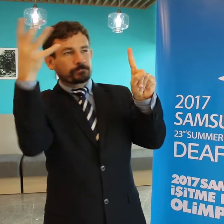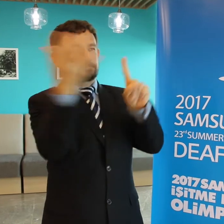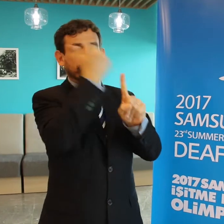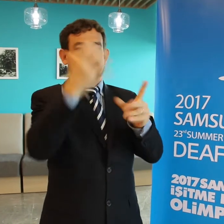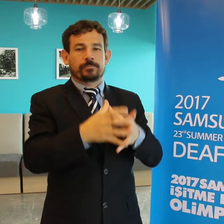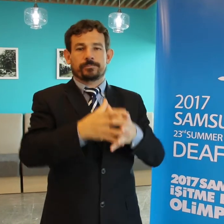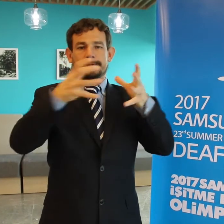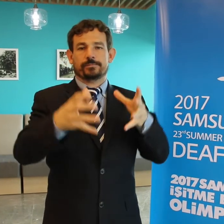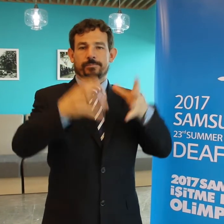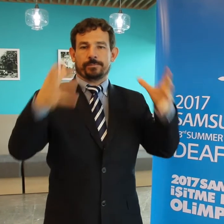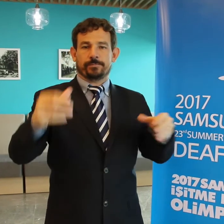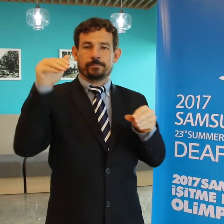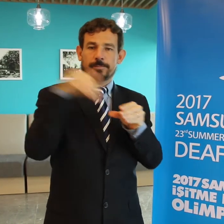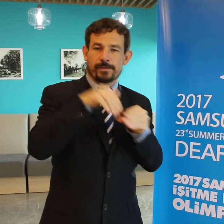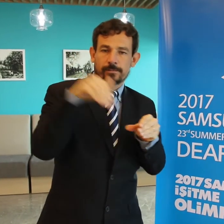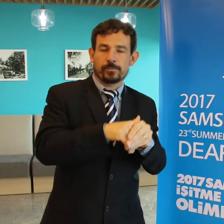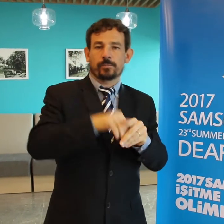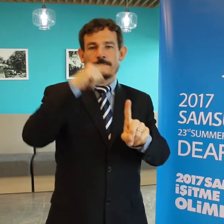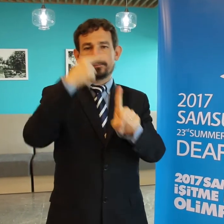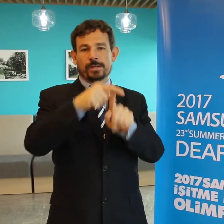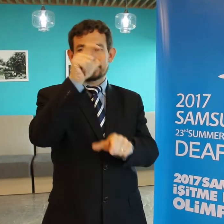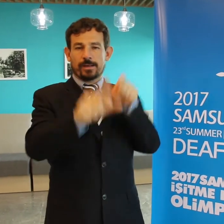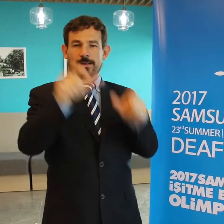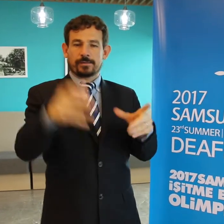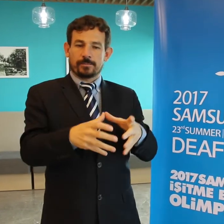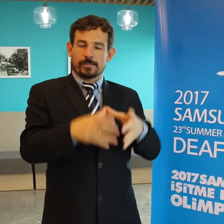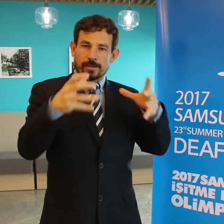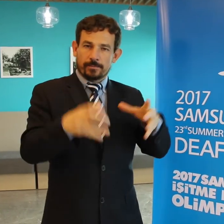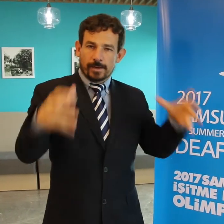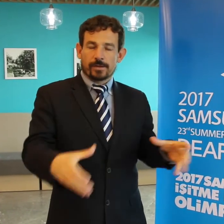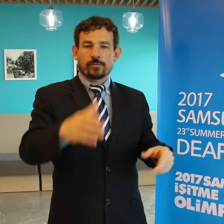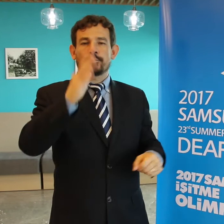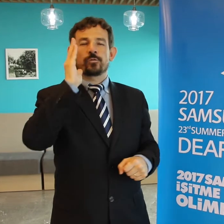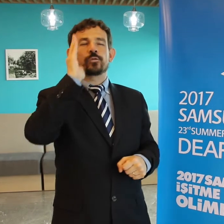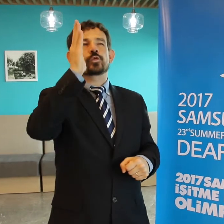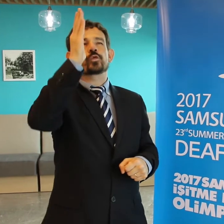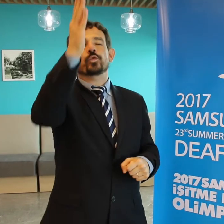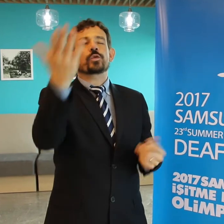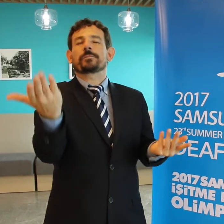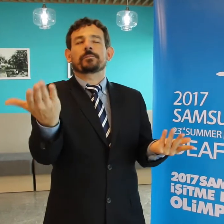my initial goals were to recruit country members, expand top-elite athletes, and others.